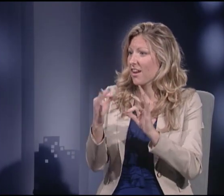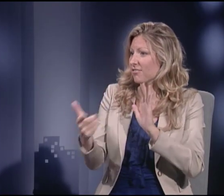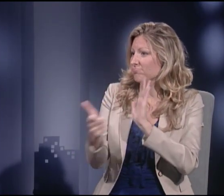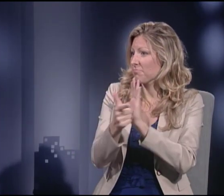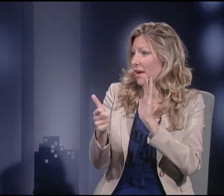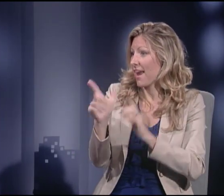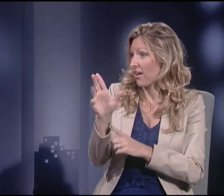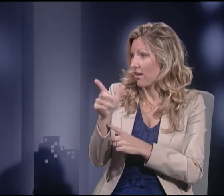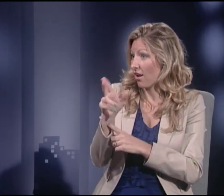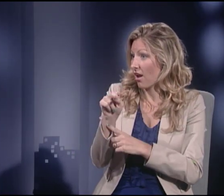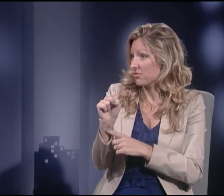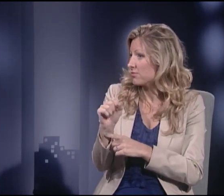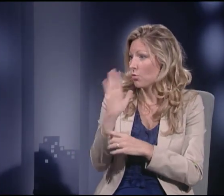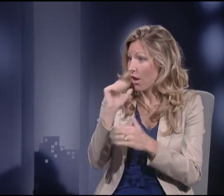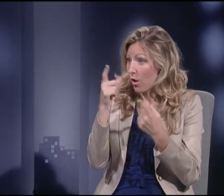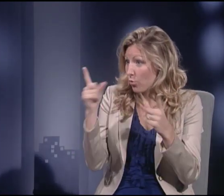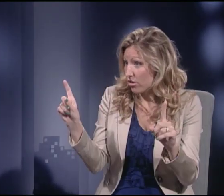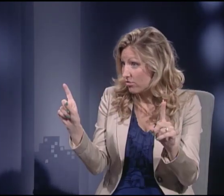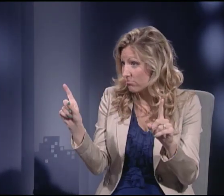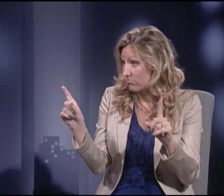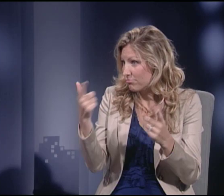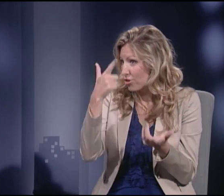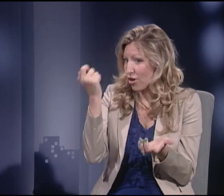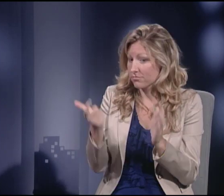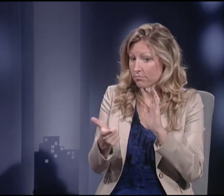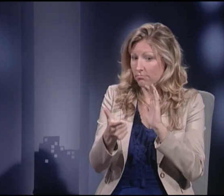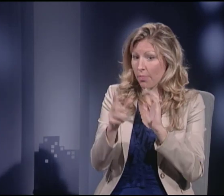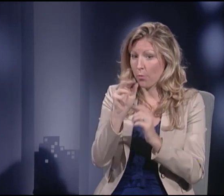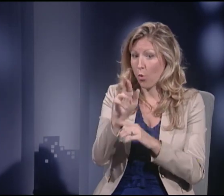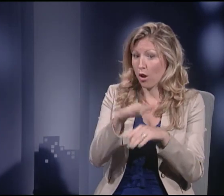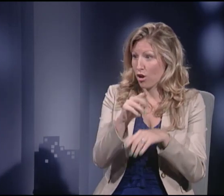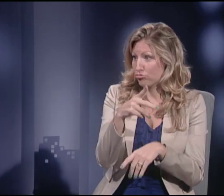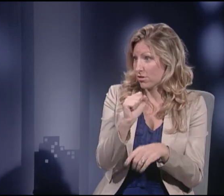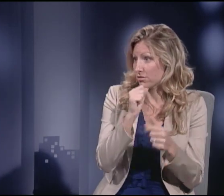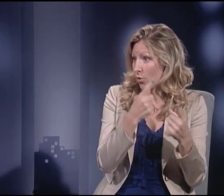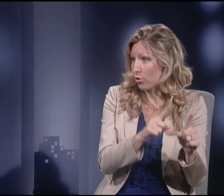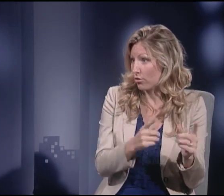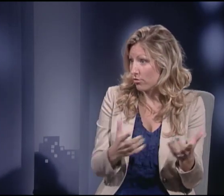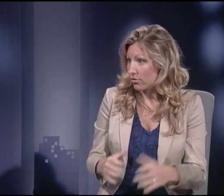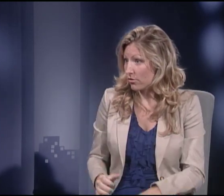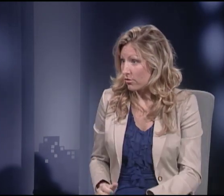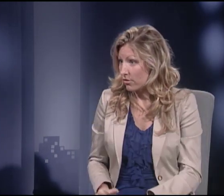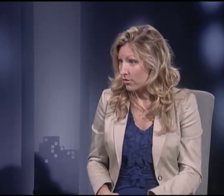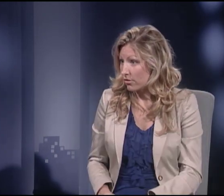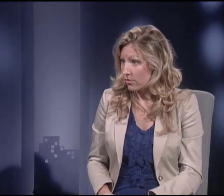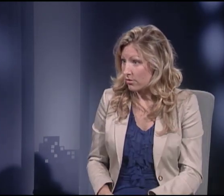So you're saying that if we decided to ban guns, it wouldn't be successful? No. Because the war on drugs wasn't successful?